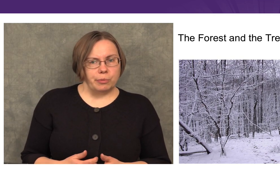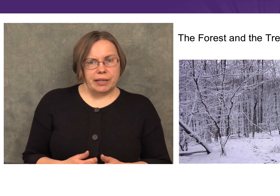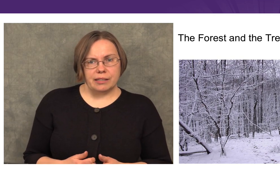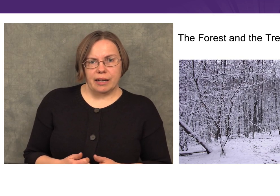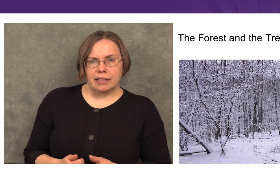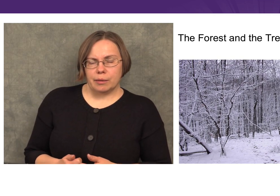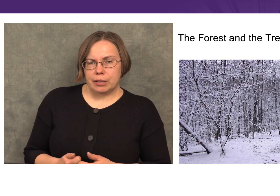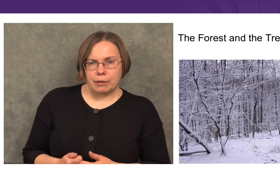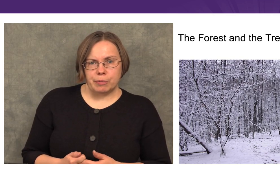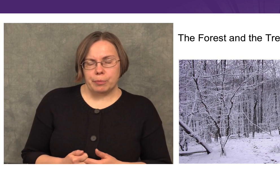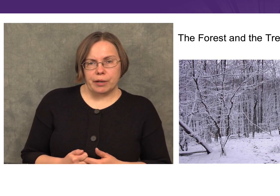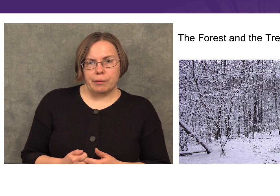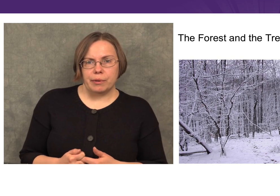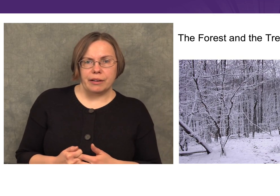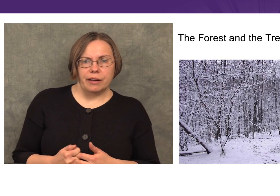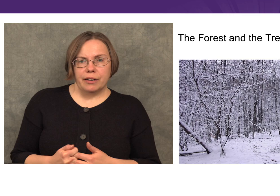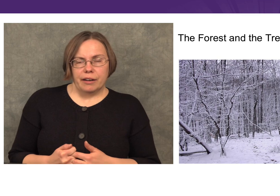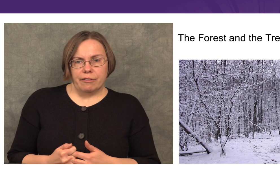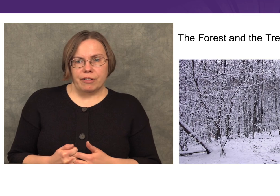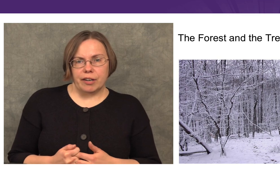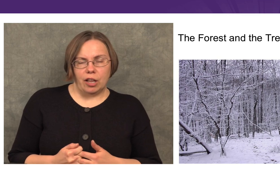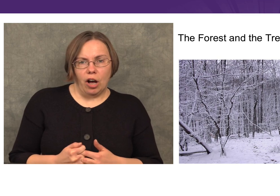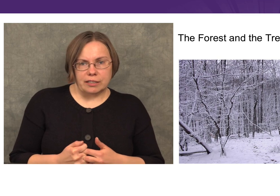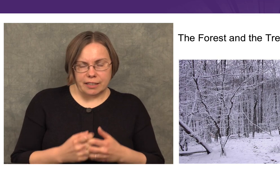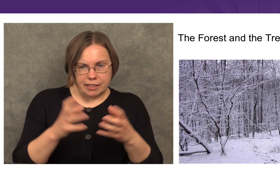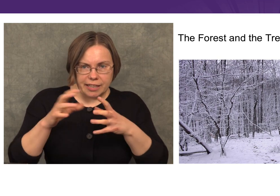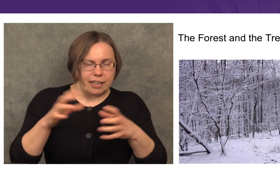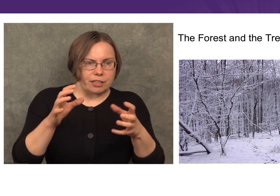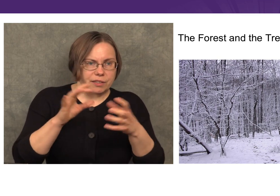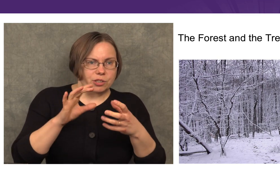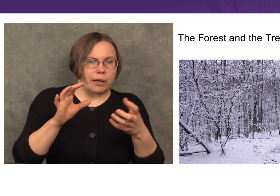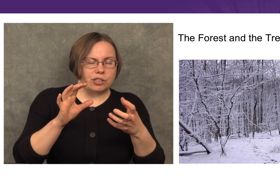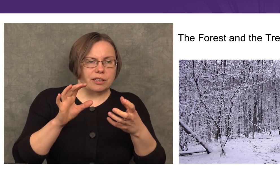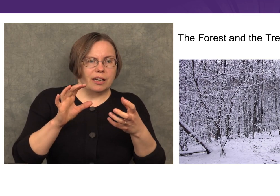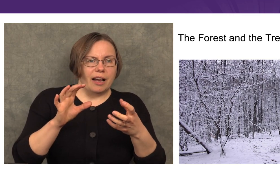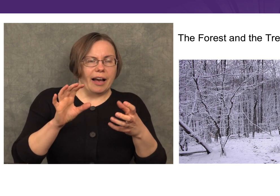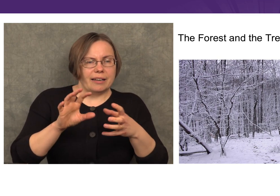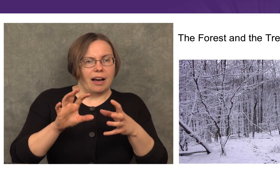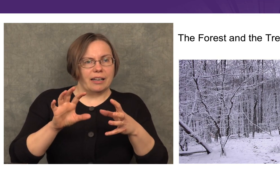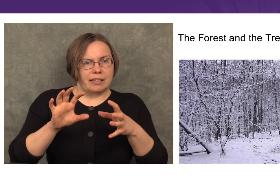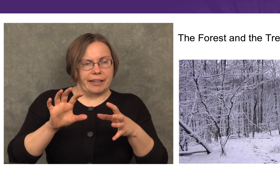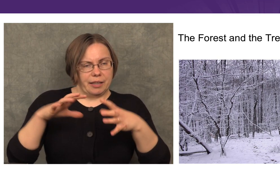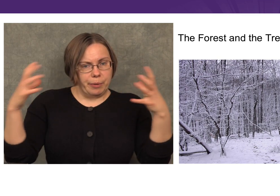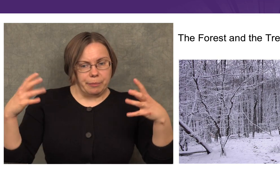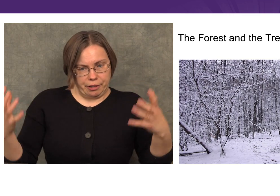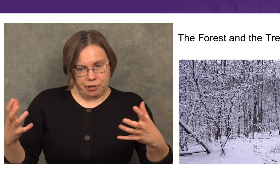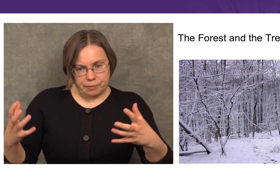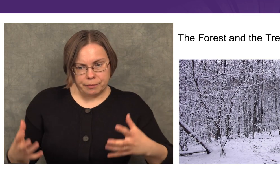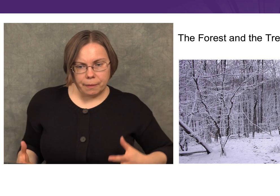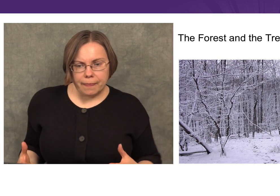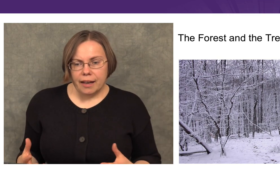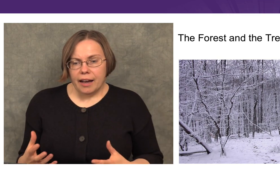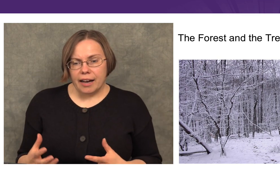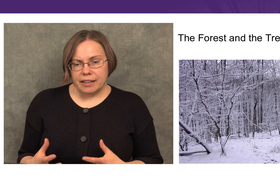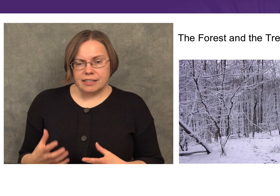which means that sometimes people can be very lost in the details of a situation and not get the big picture.